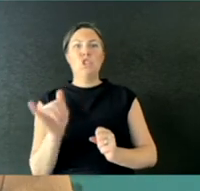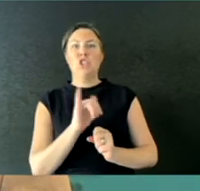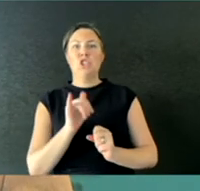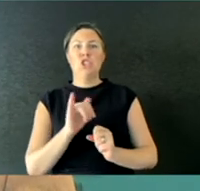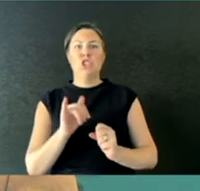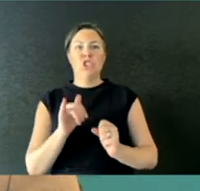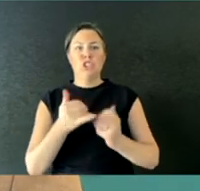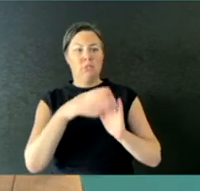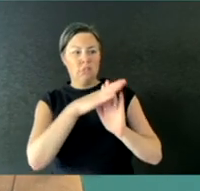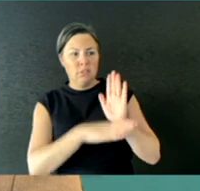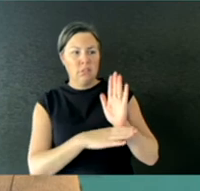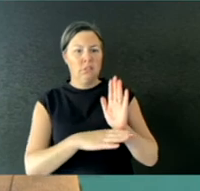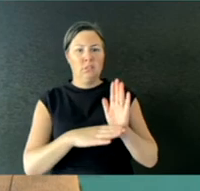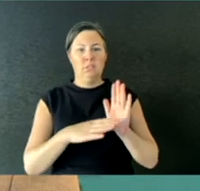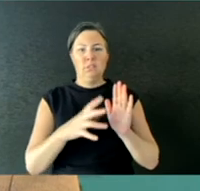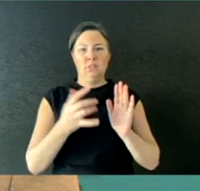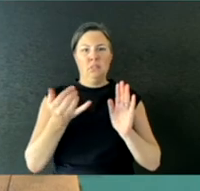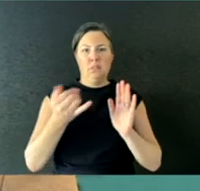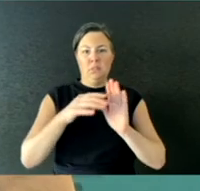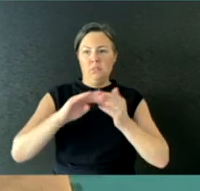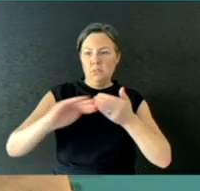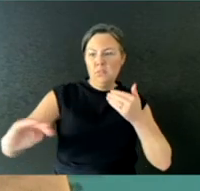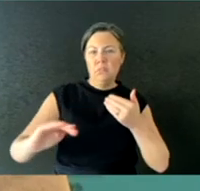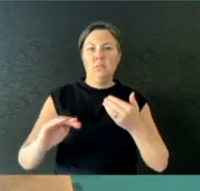In particular, the particular example is the masks.